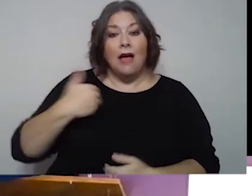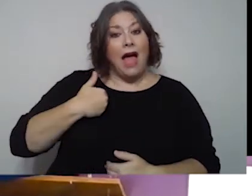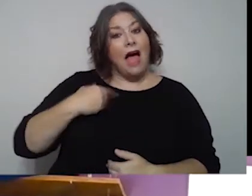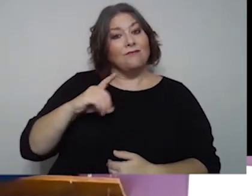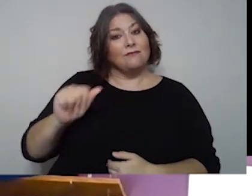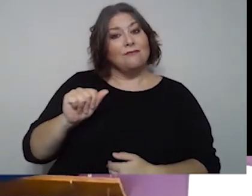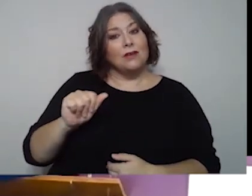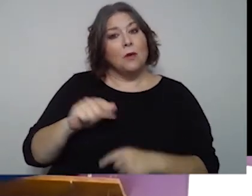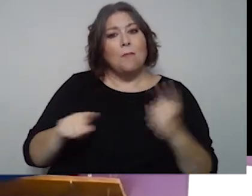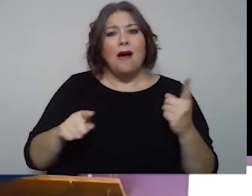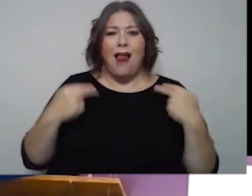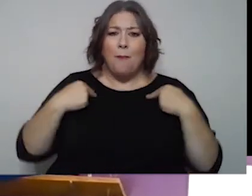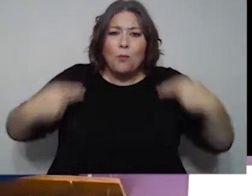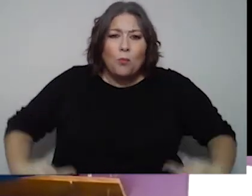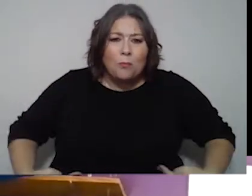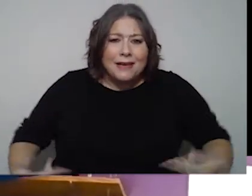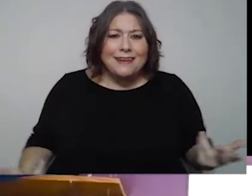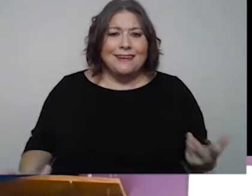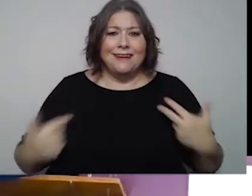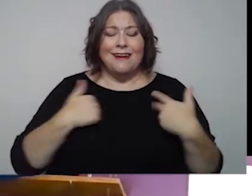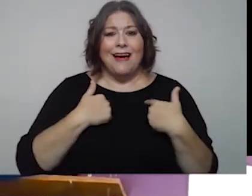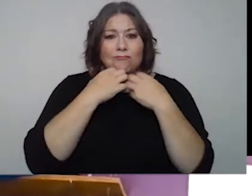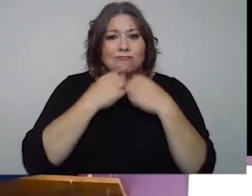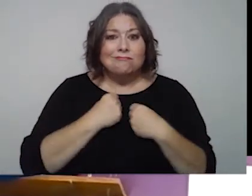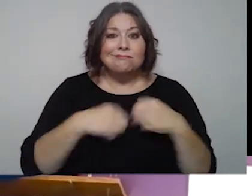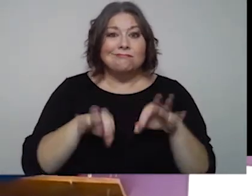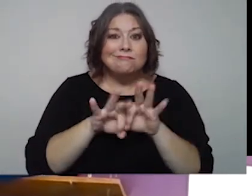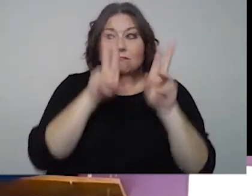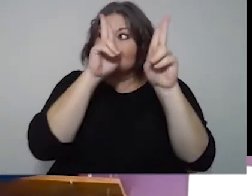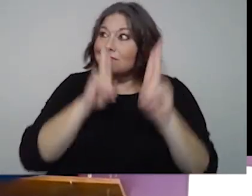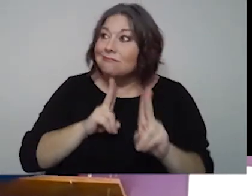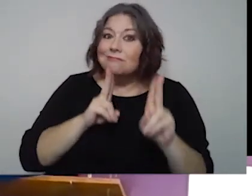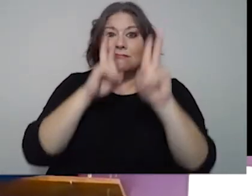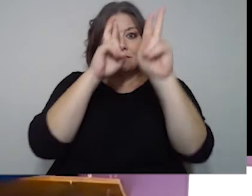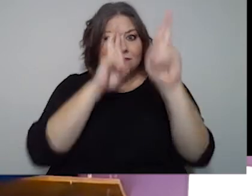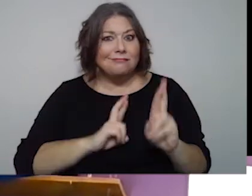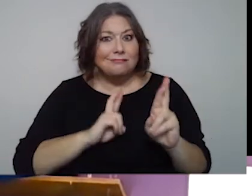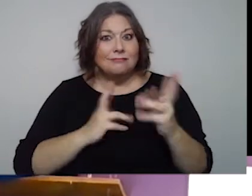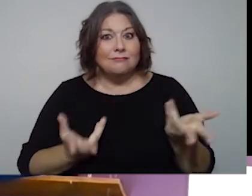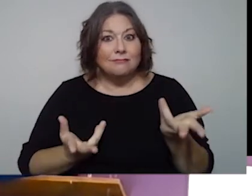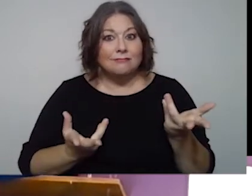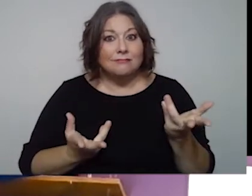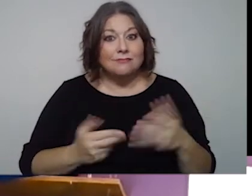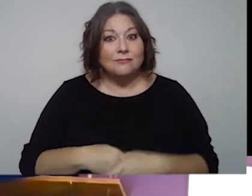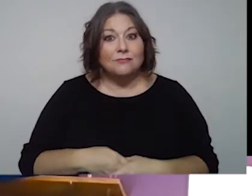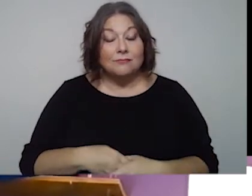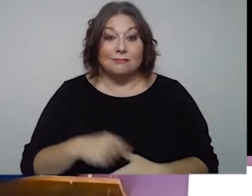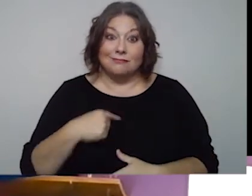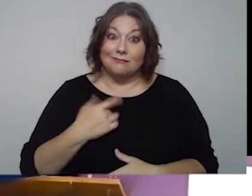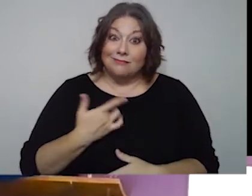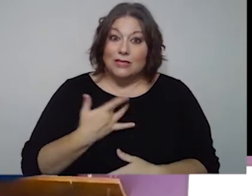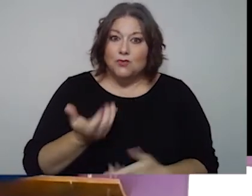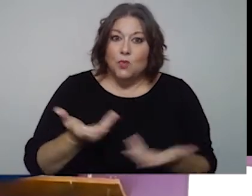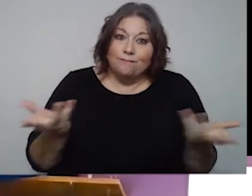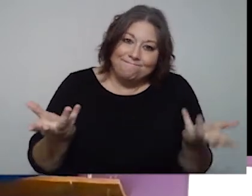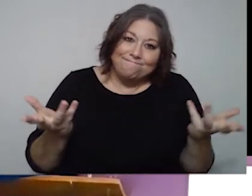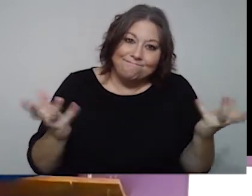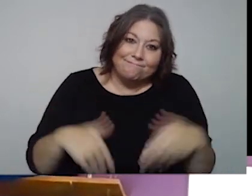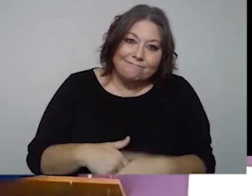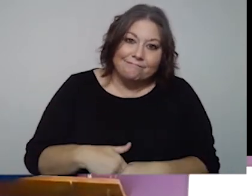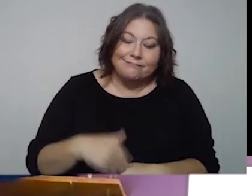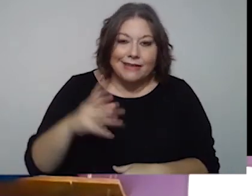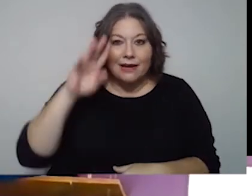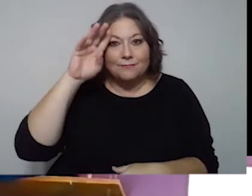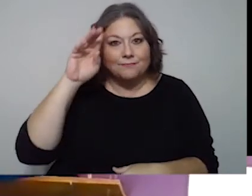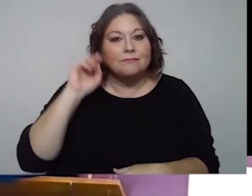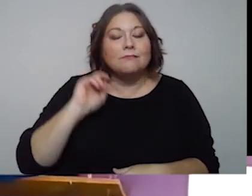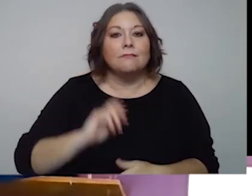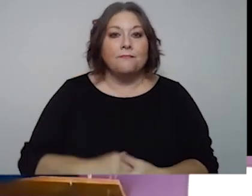disabled but I'm a human being! I deserve dignity. I deserve respect! I deserve privacy . . . so yeah . . . yeah.